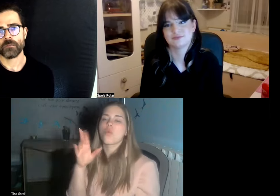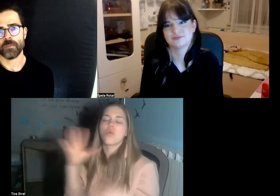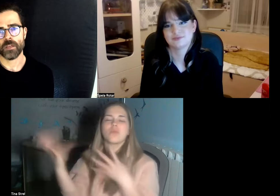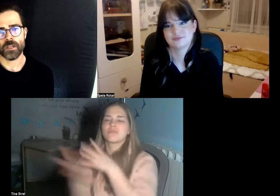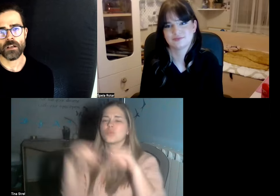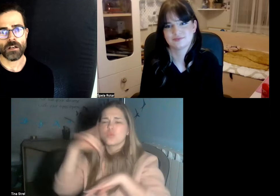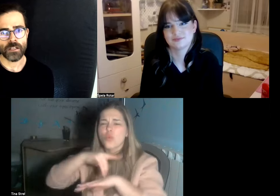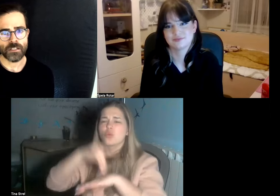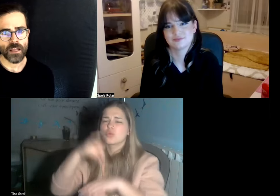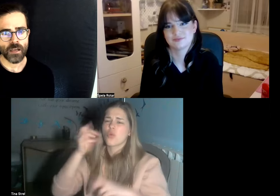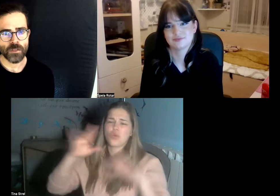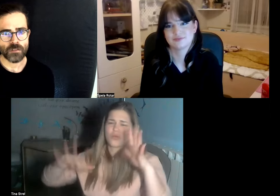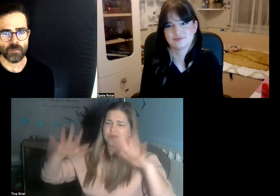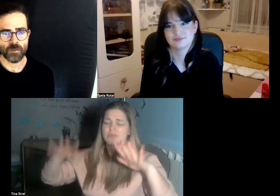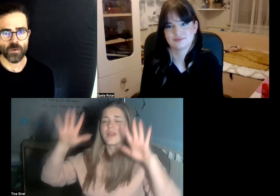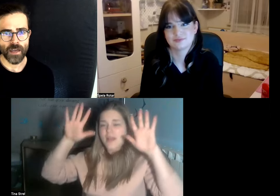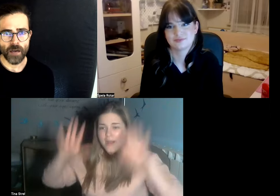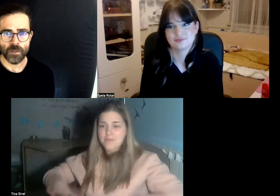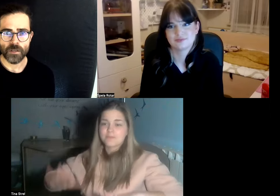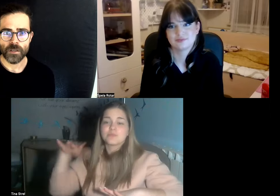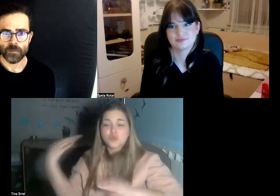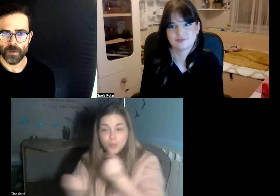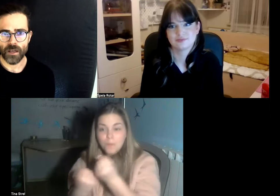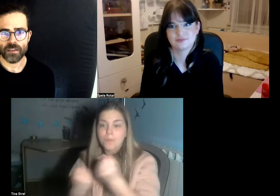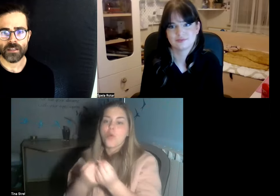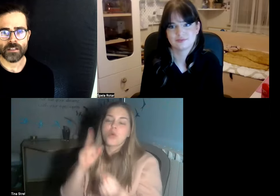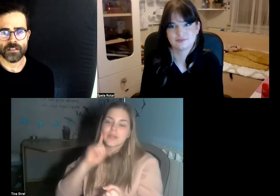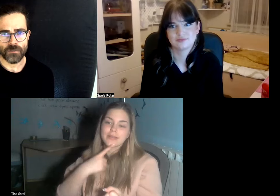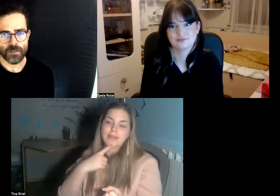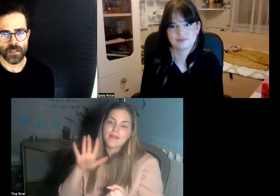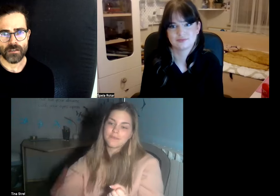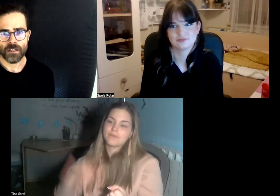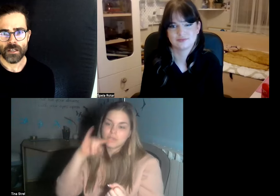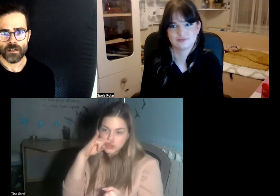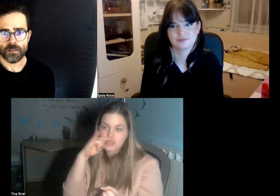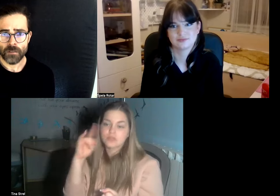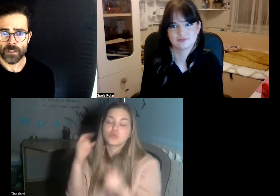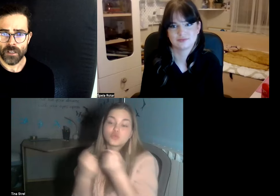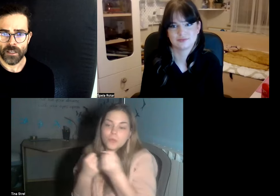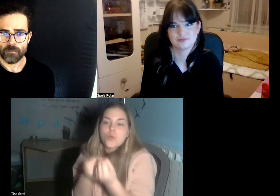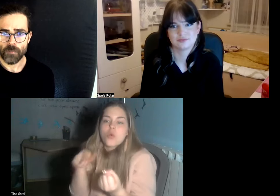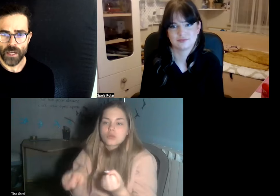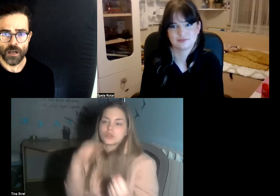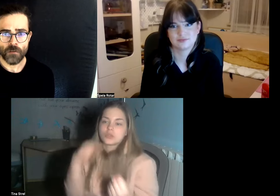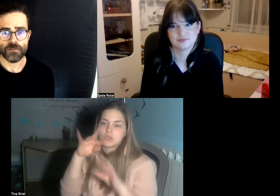maybe learning sign language maybe to adapt but I think that's an effort that ultimately pays off